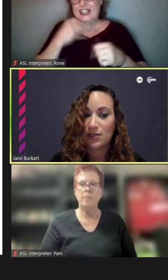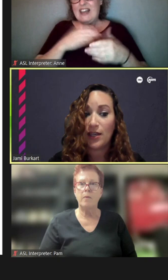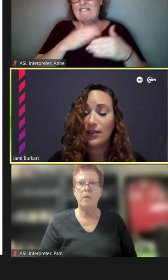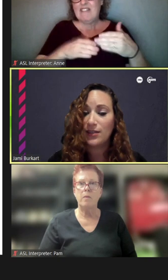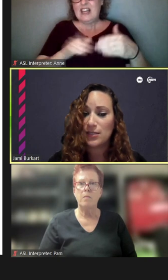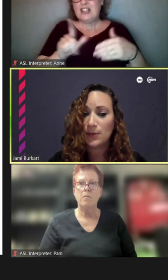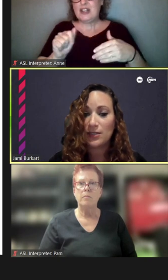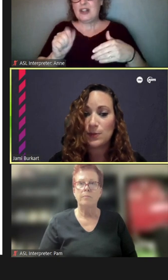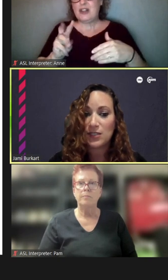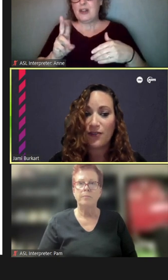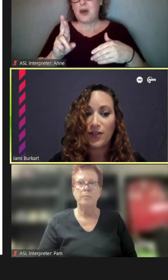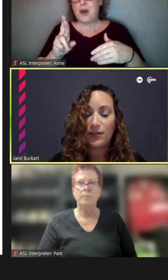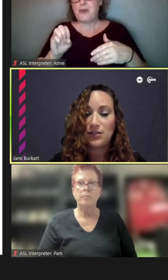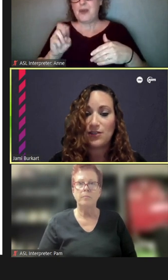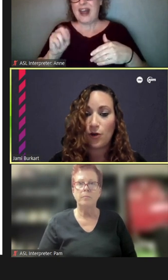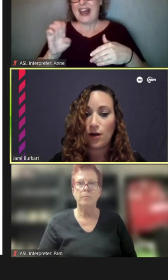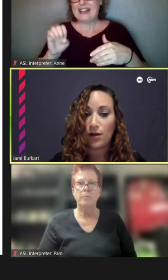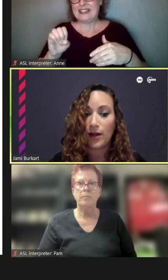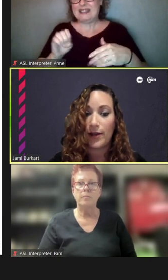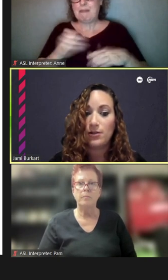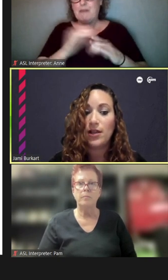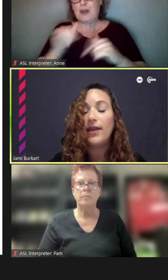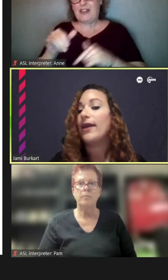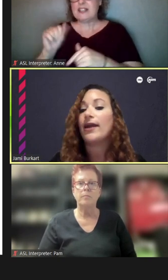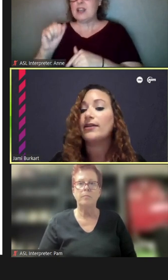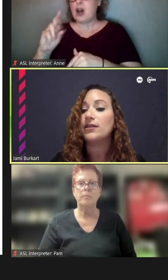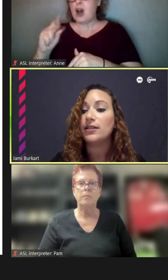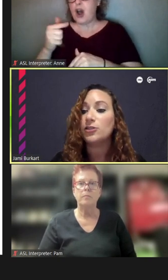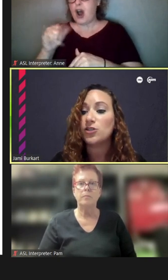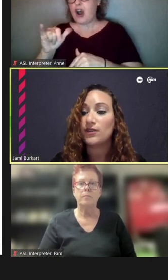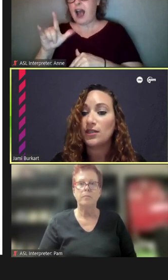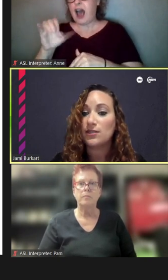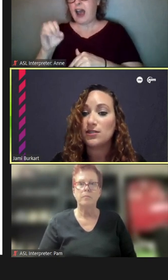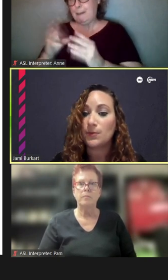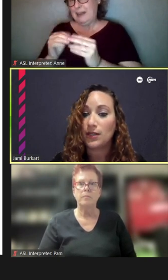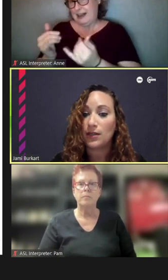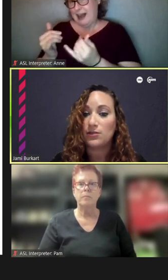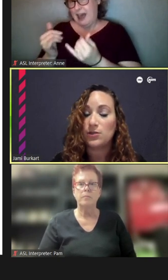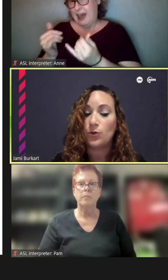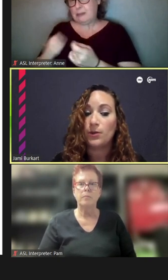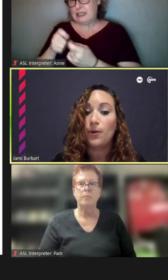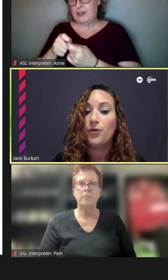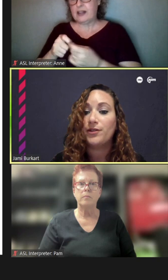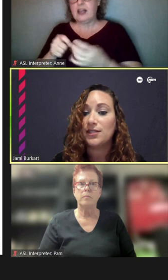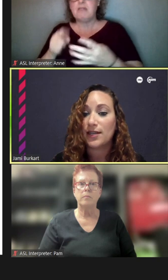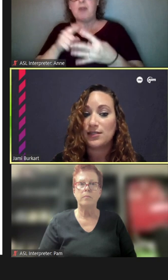this meeting specifically is for Argyle, and each of these meetings will be pulling these